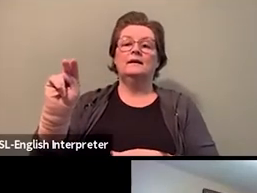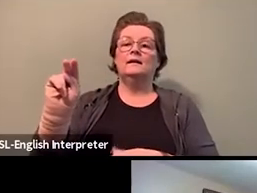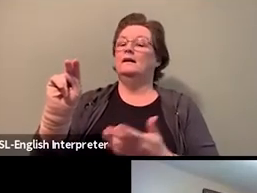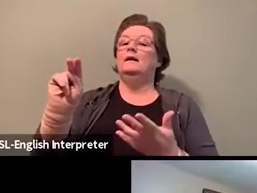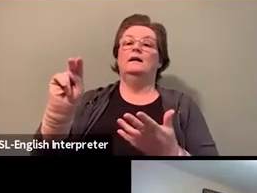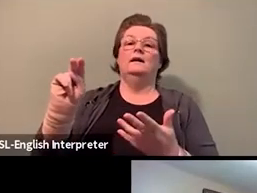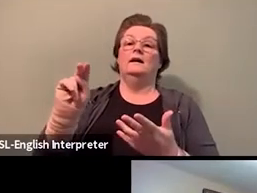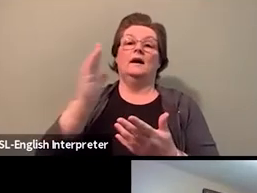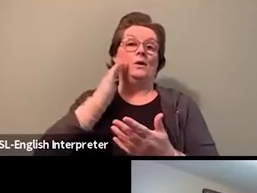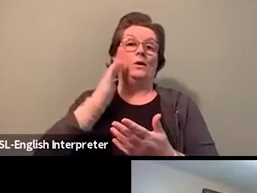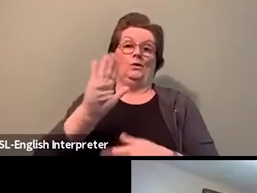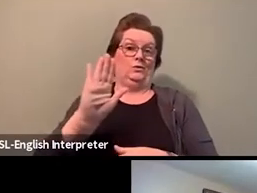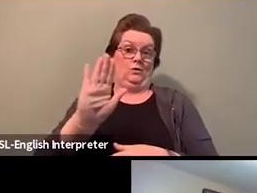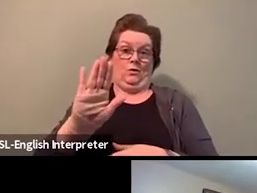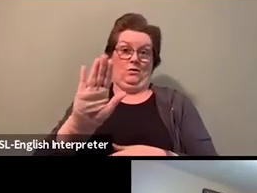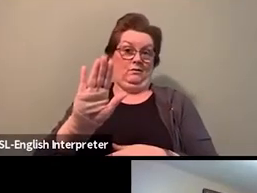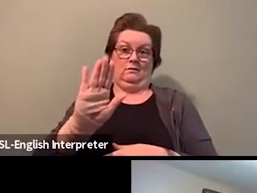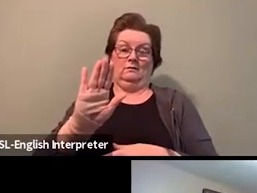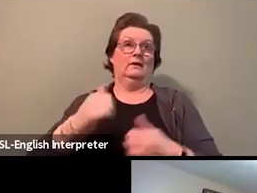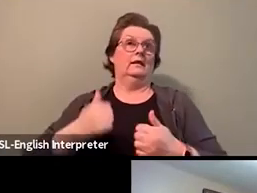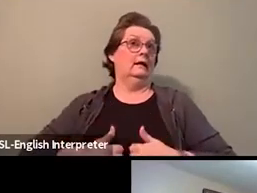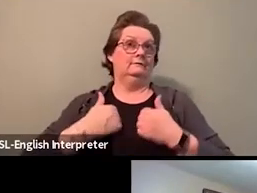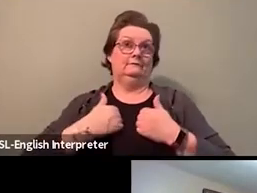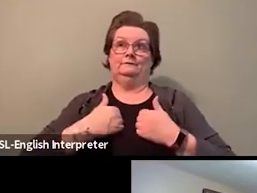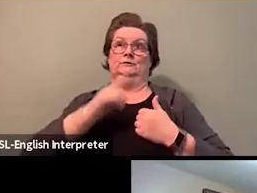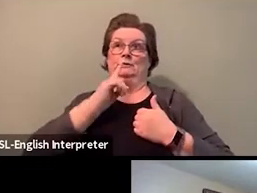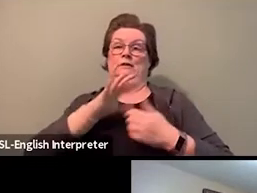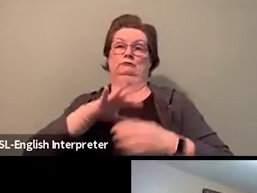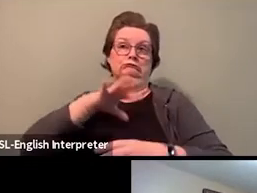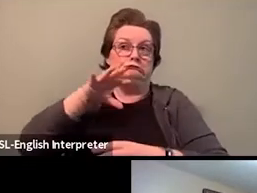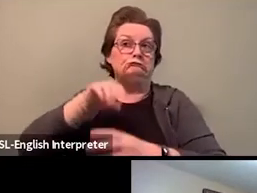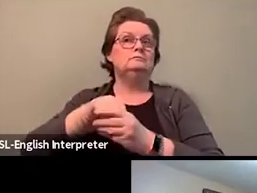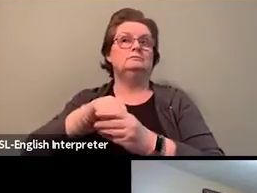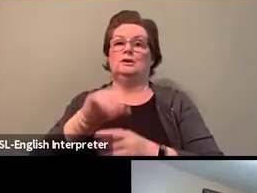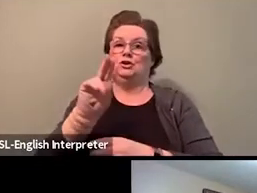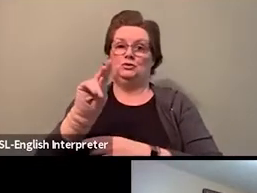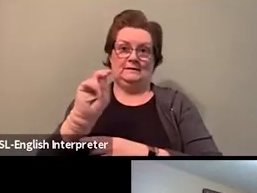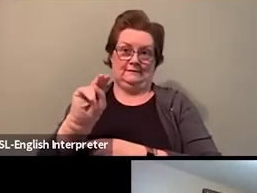to the Labor Movement, and I have seen firsthand the work